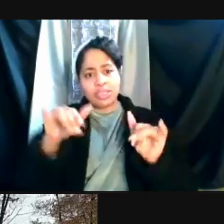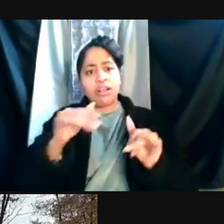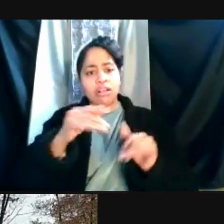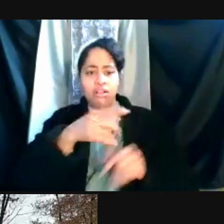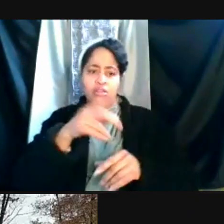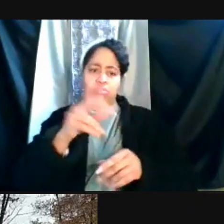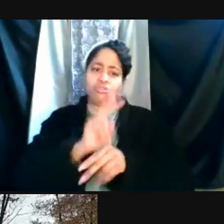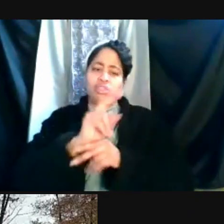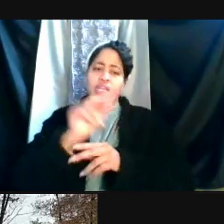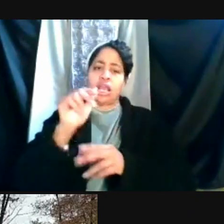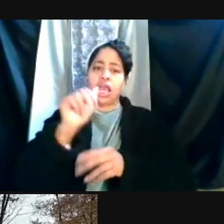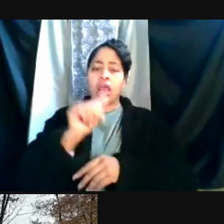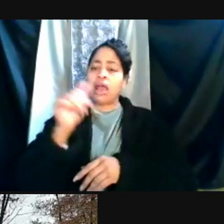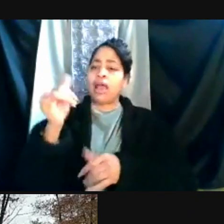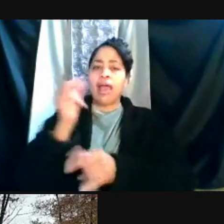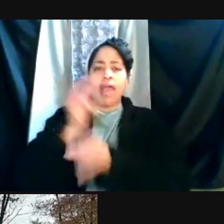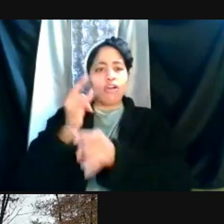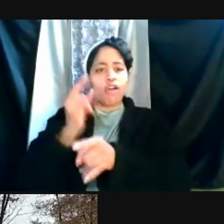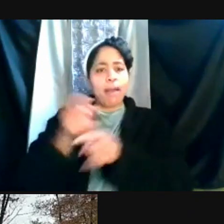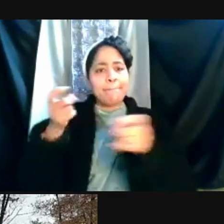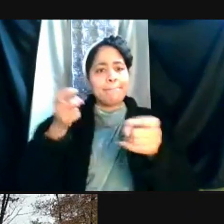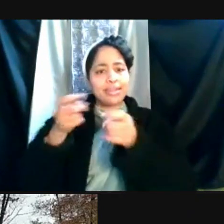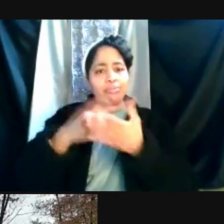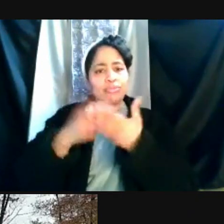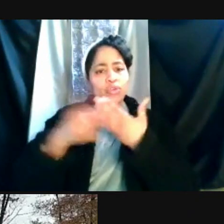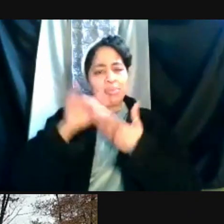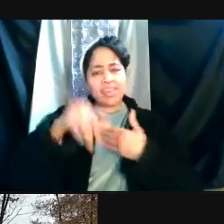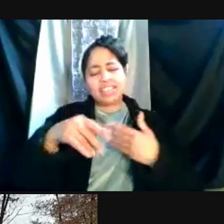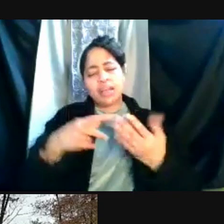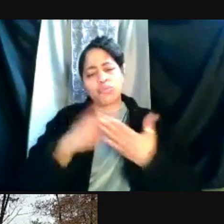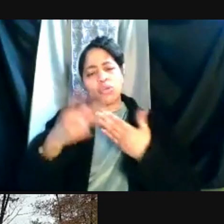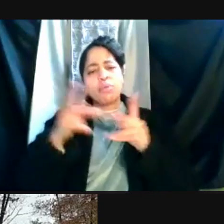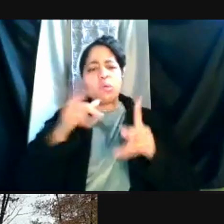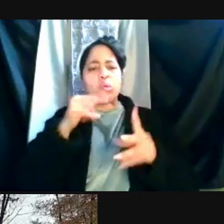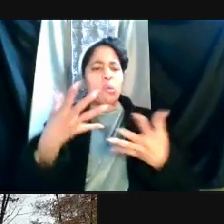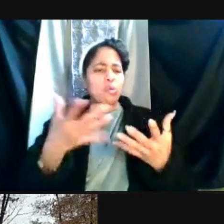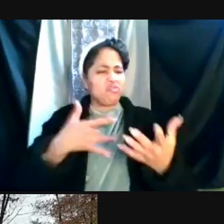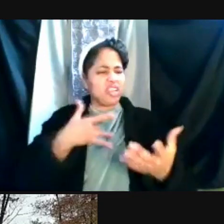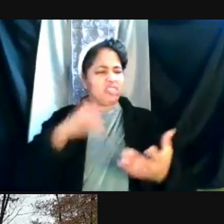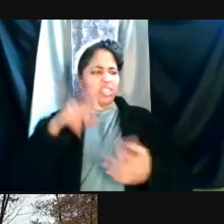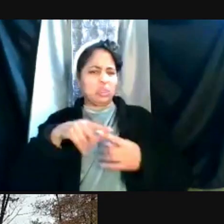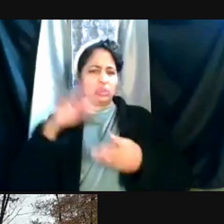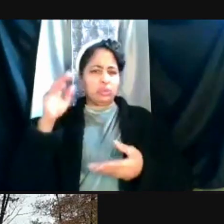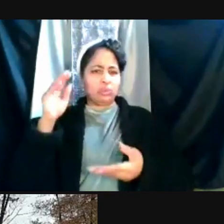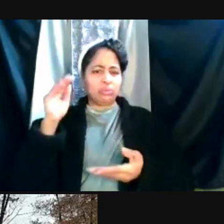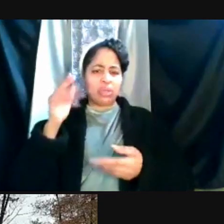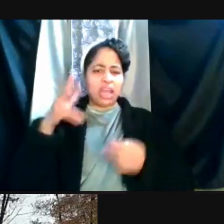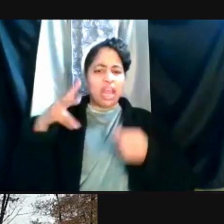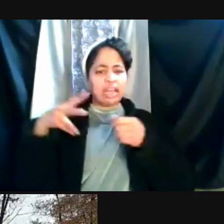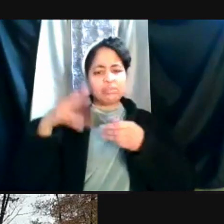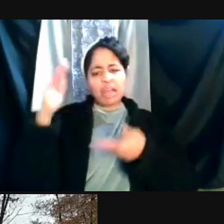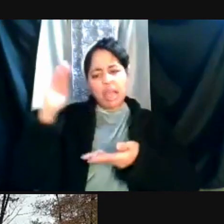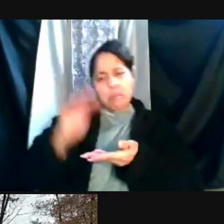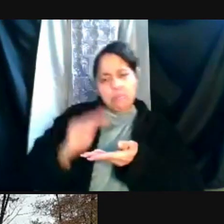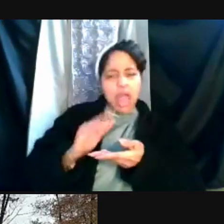And this is a program looking for people who are looking to cut back a little bit, or maybe quit altogether. And again, Wolverine Wellness,